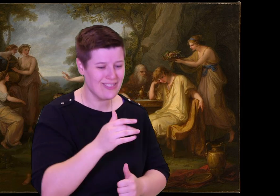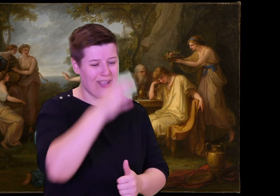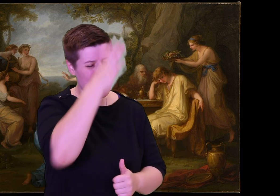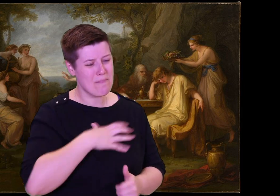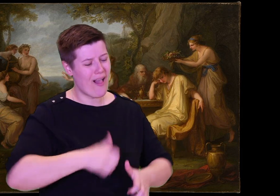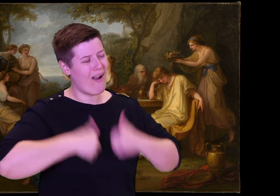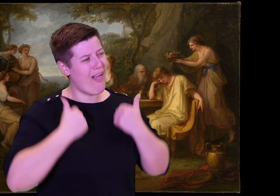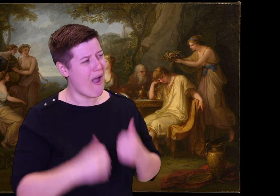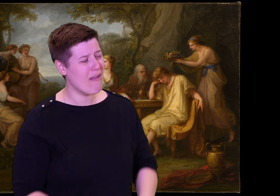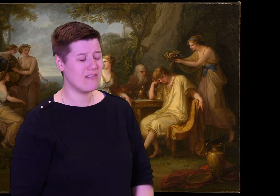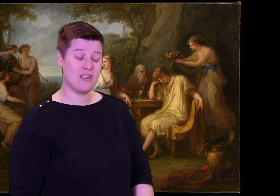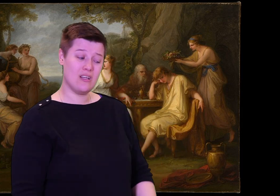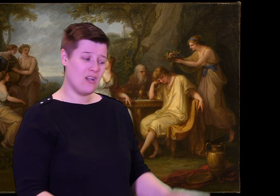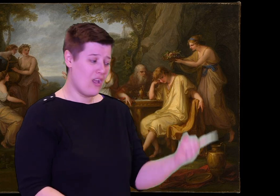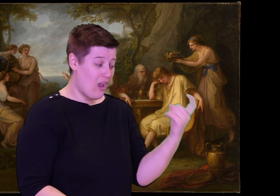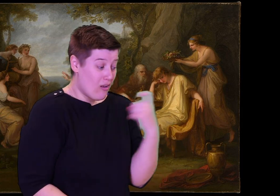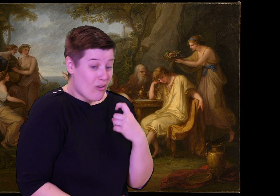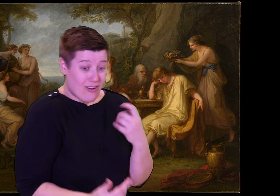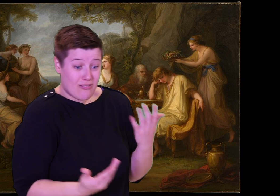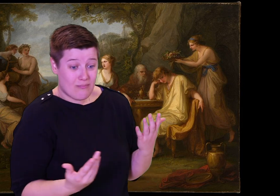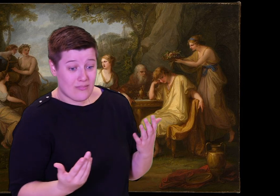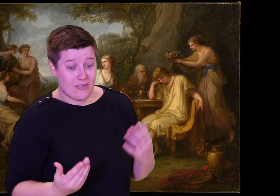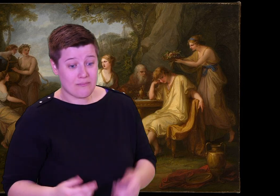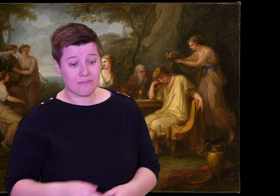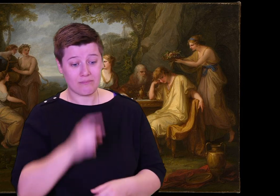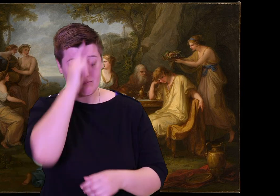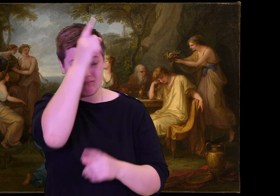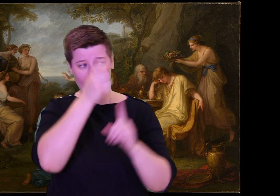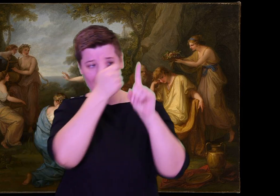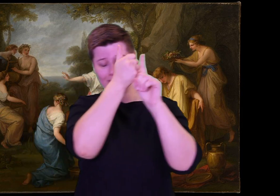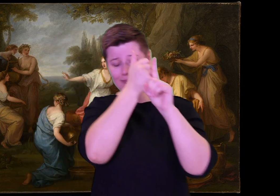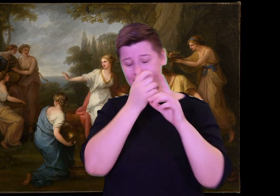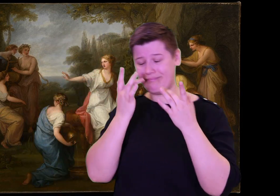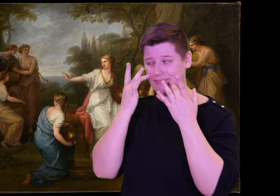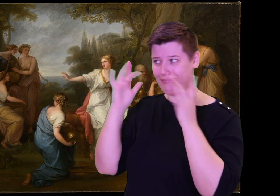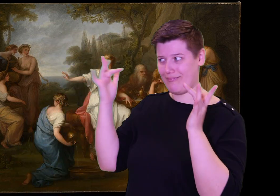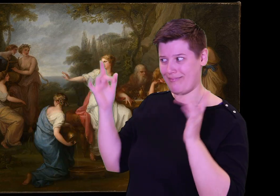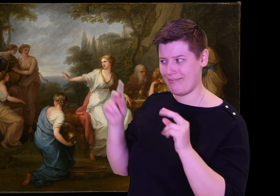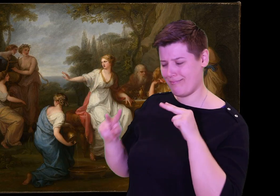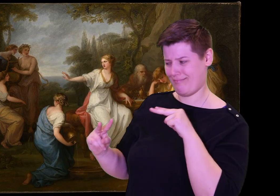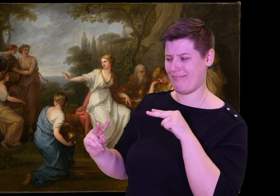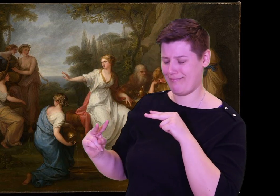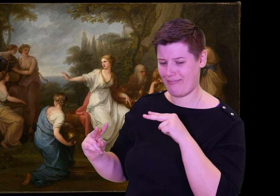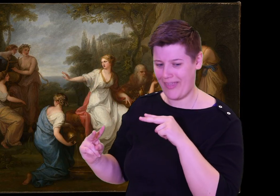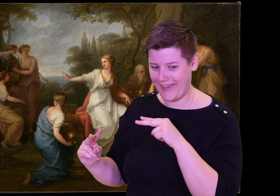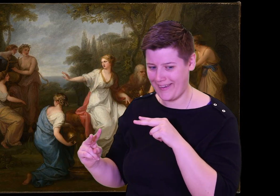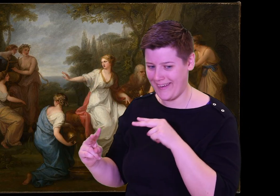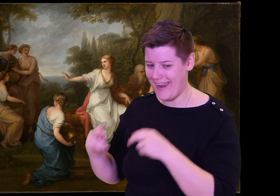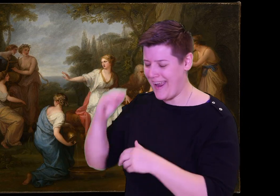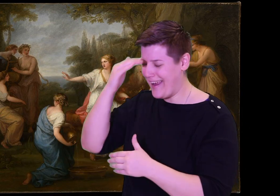Instead, the most unlucky man alive is said to be my father--since you ask."